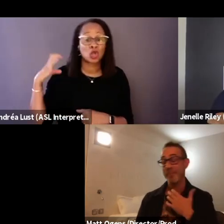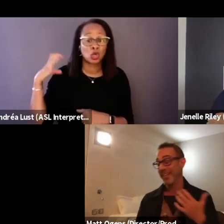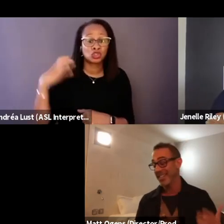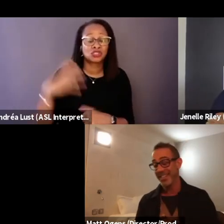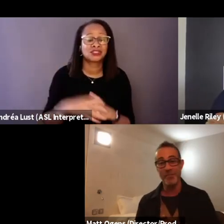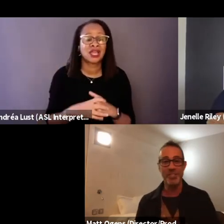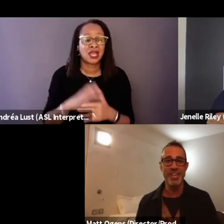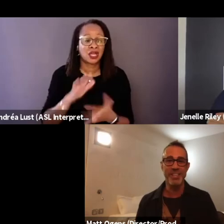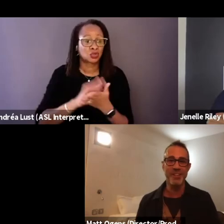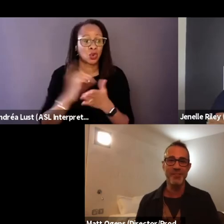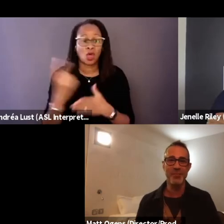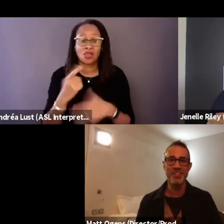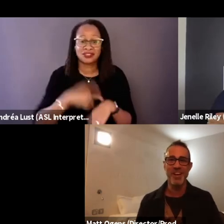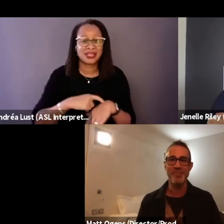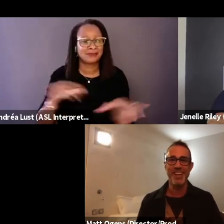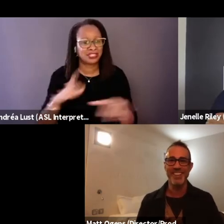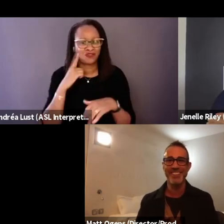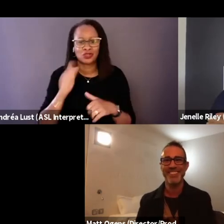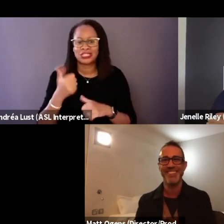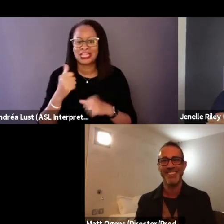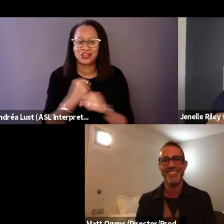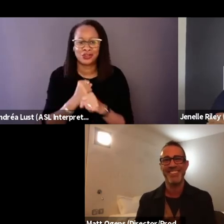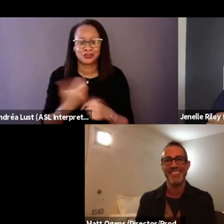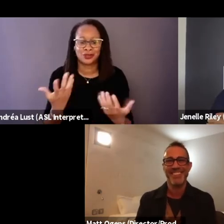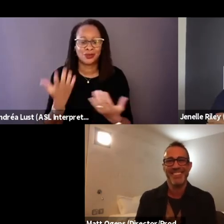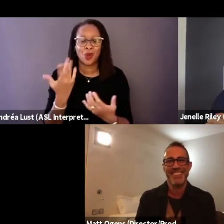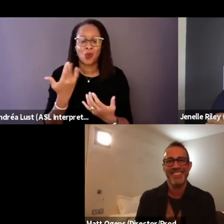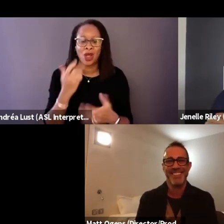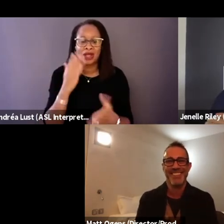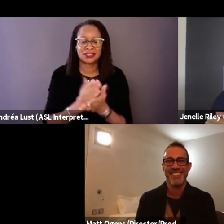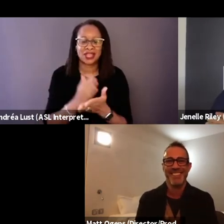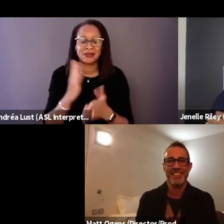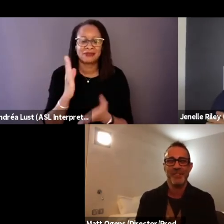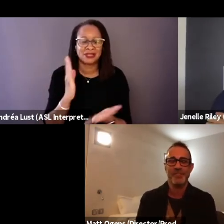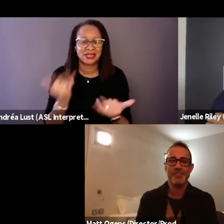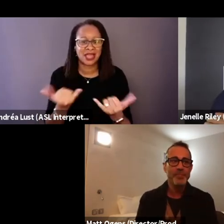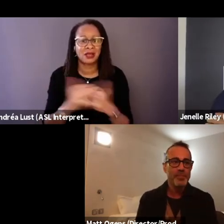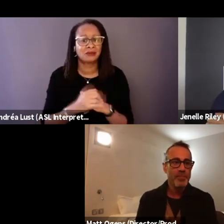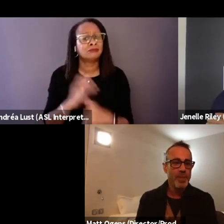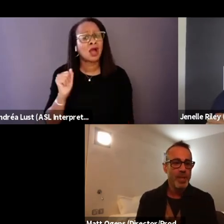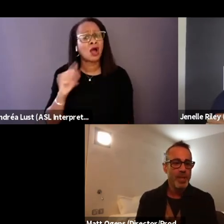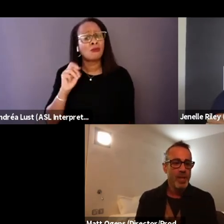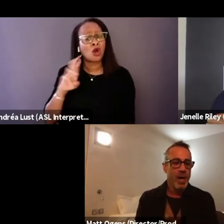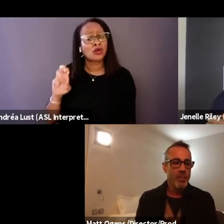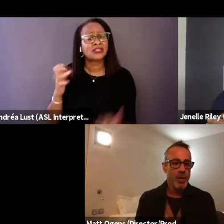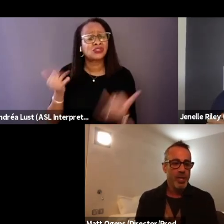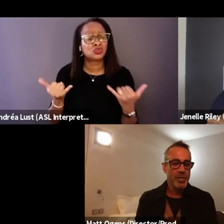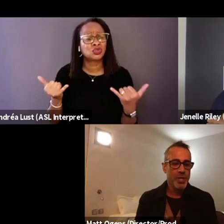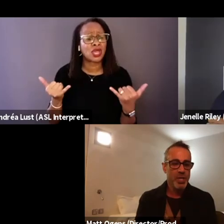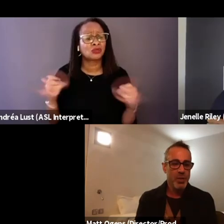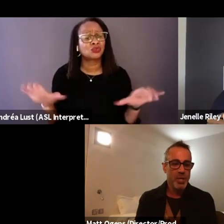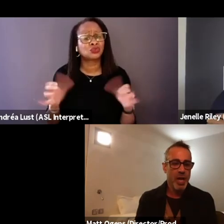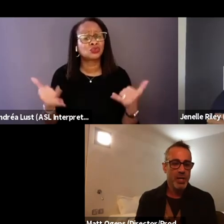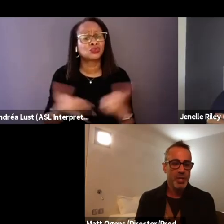I mean, I did for 10 years why I stopped now. Where's Amaree now, what's he up to. Amaree is gonna go to college,